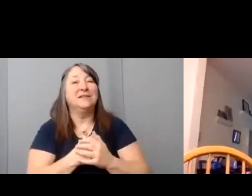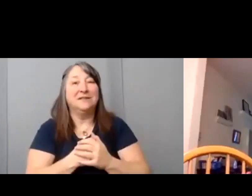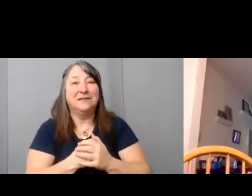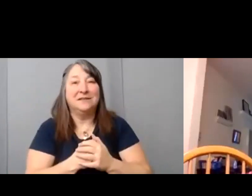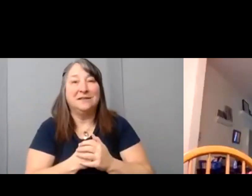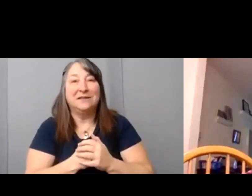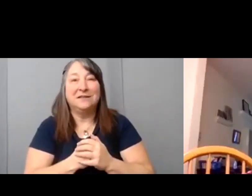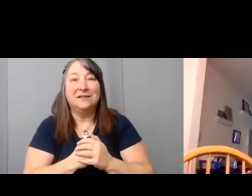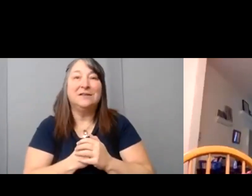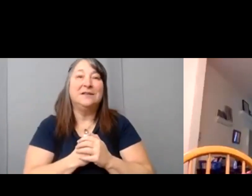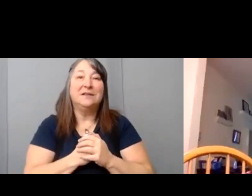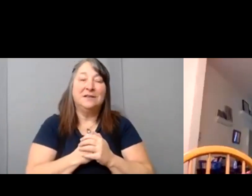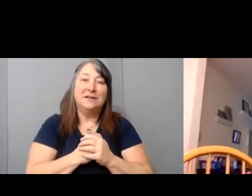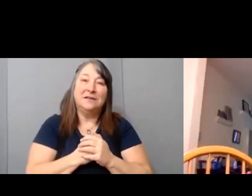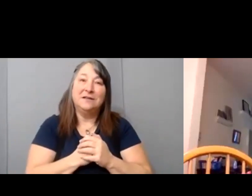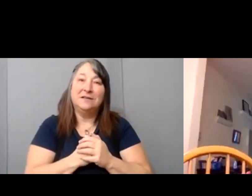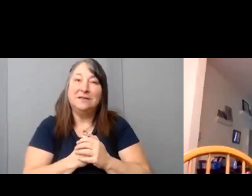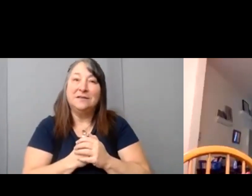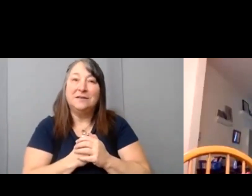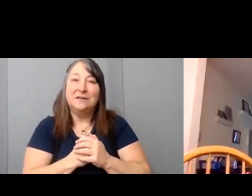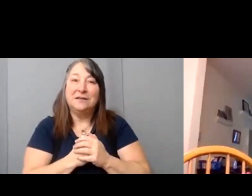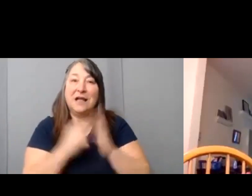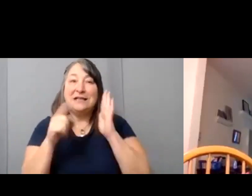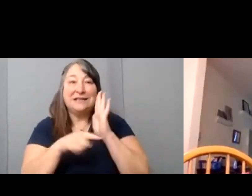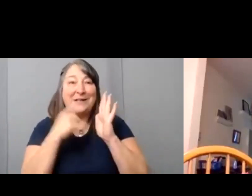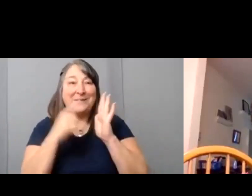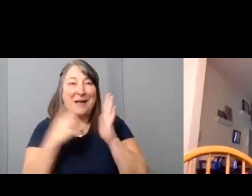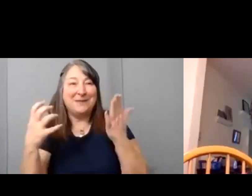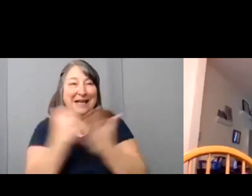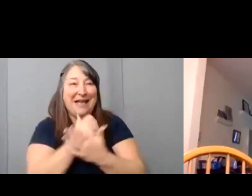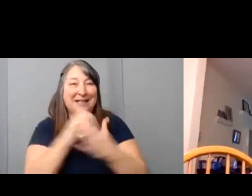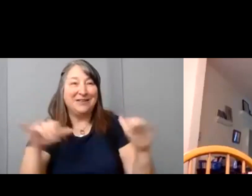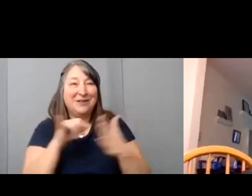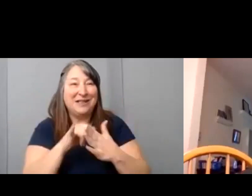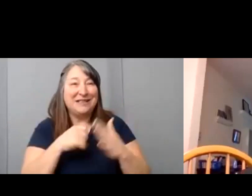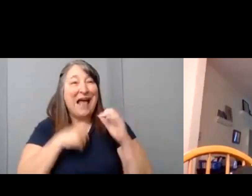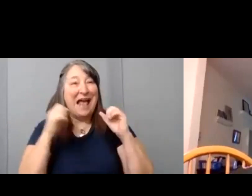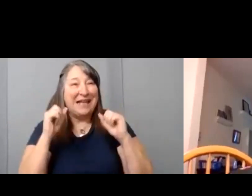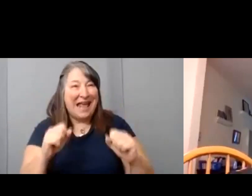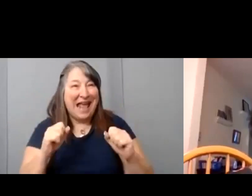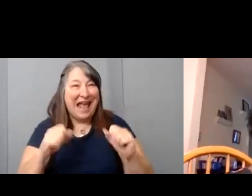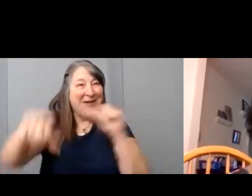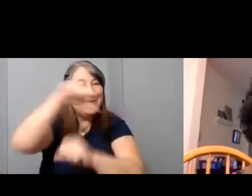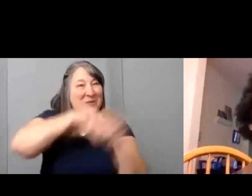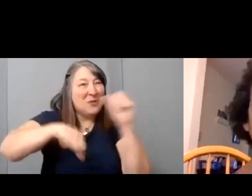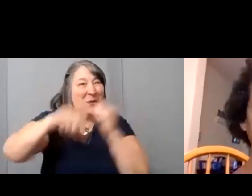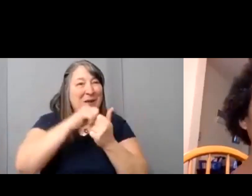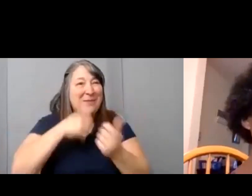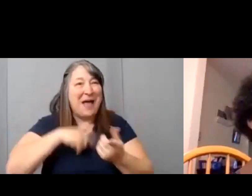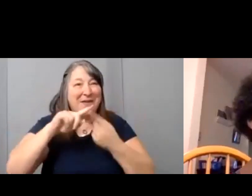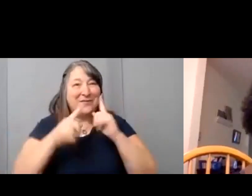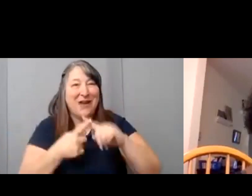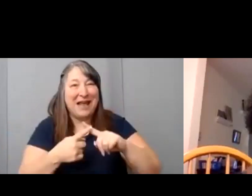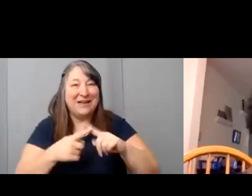get to hang out with my friends. So the first woman I'm going to introduce